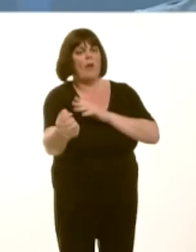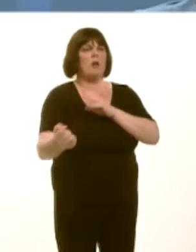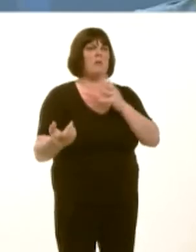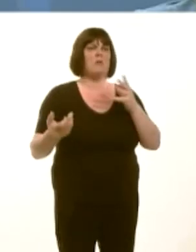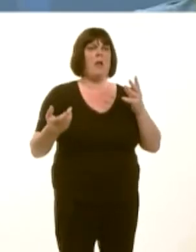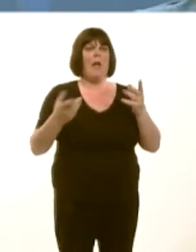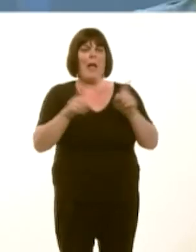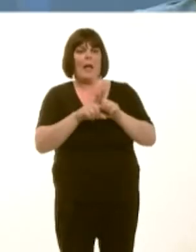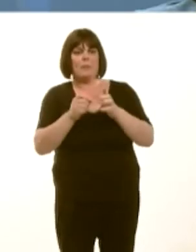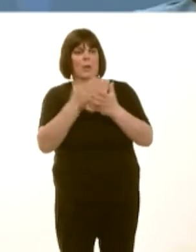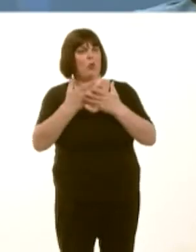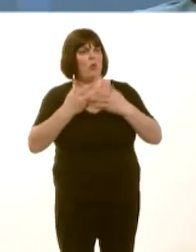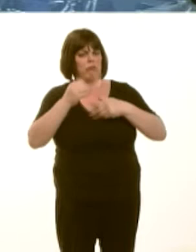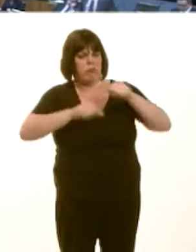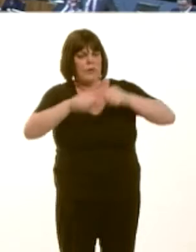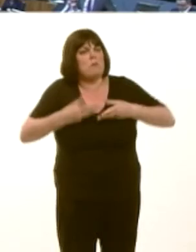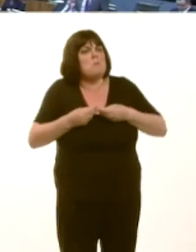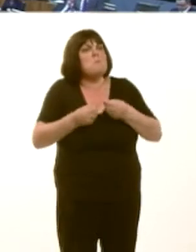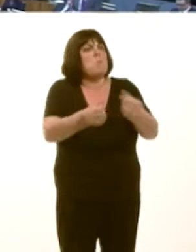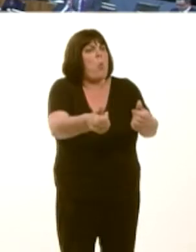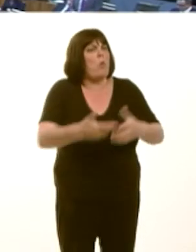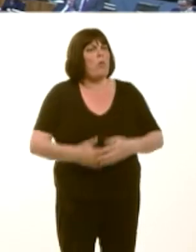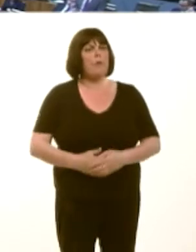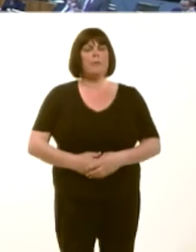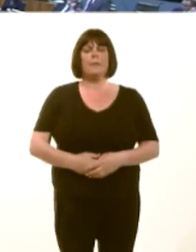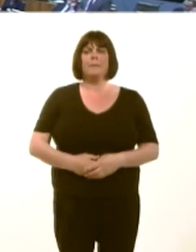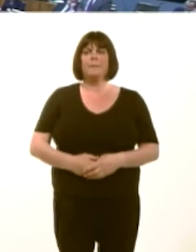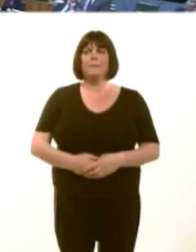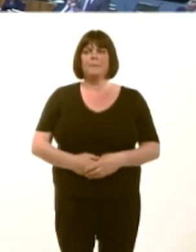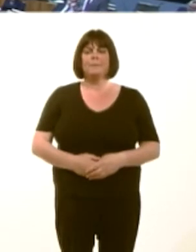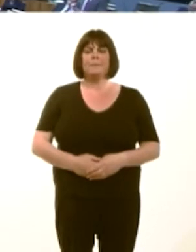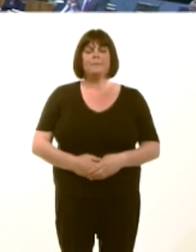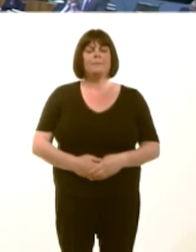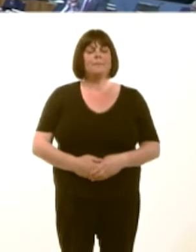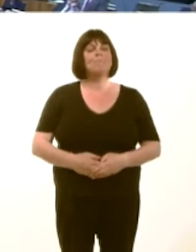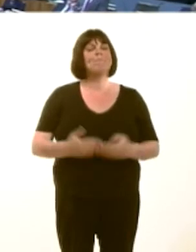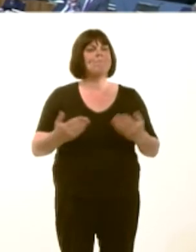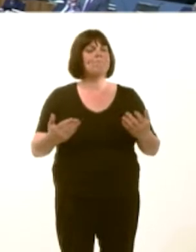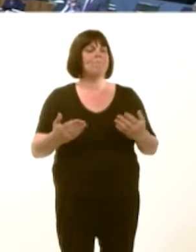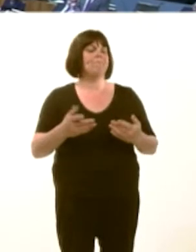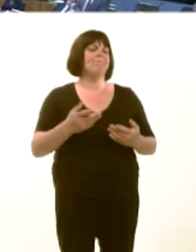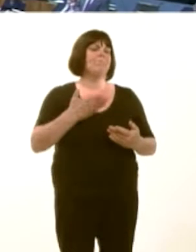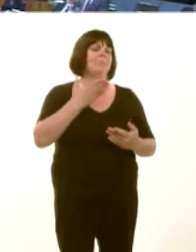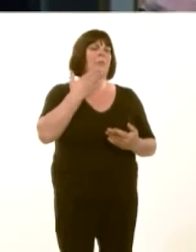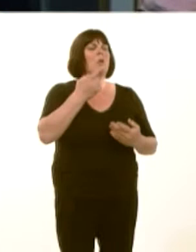Simon Thomas: Fel rydych yn dweud, Brif Weinidog, maeír fasnachfraint yn hollbwysig i rai oír cwestiynau yma.